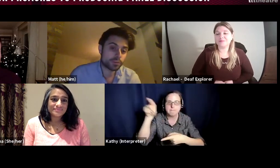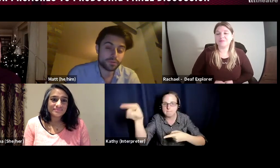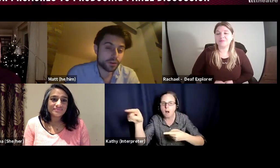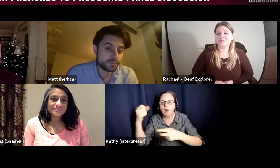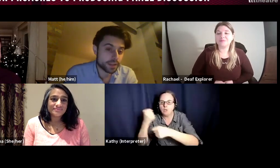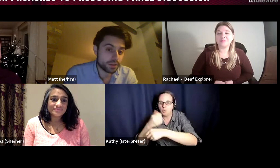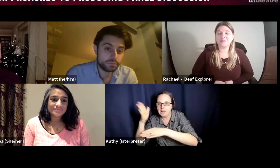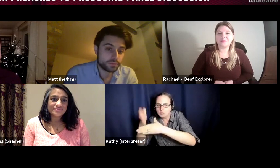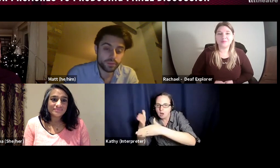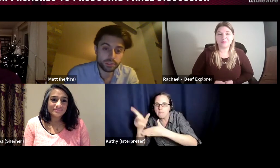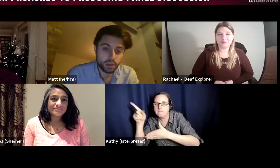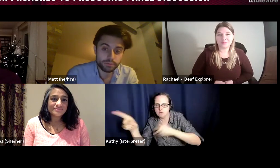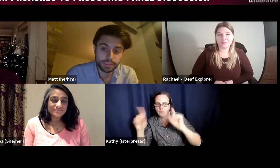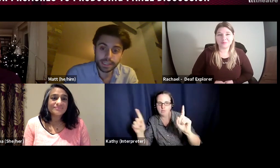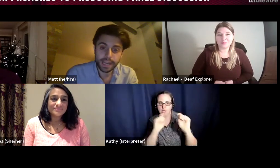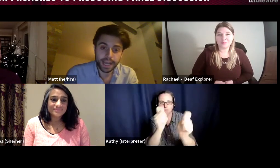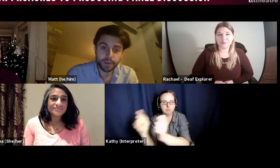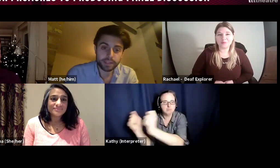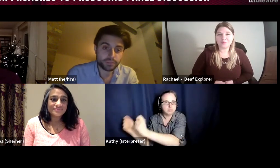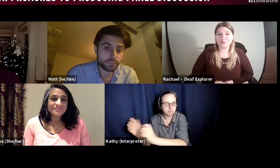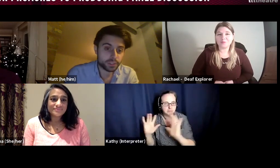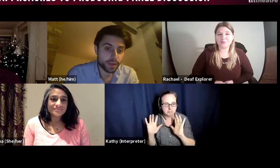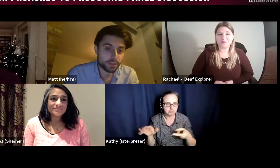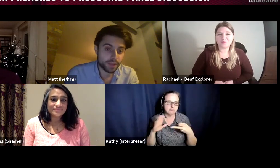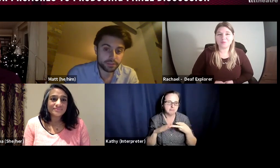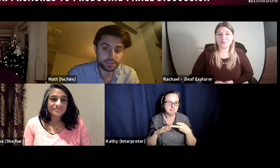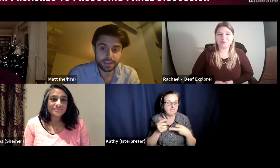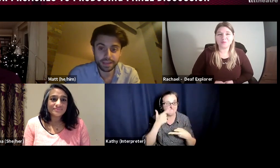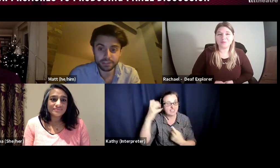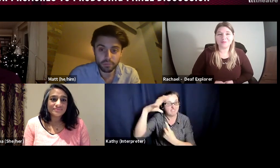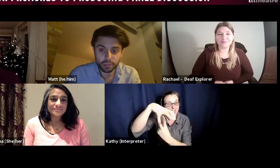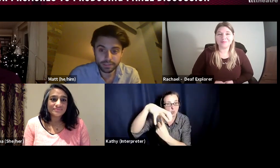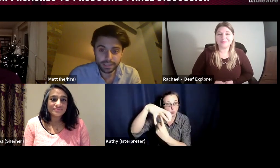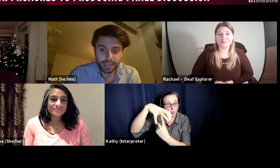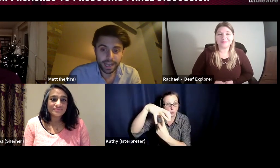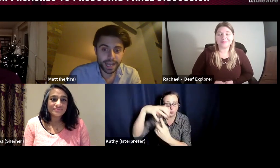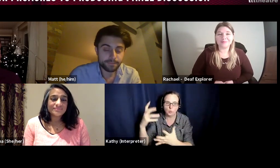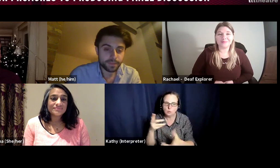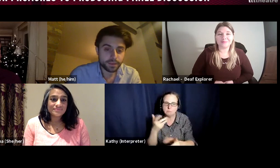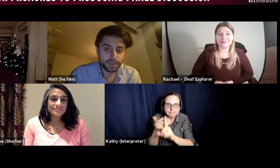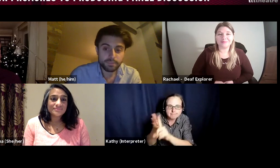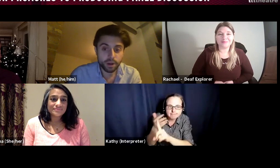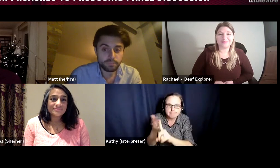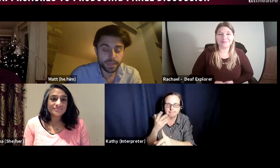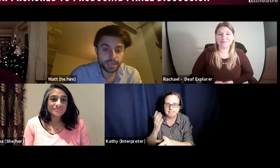find a venue for the show, and trying to persuade the venue to take that show on. They might be the